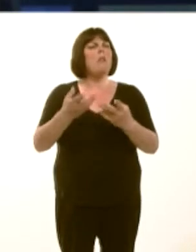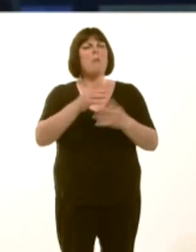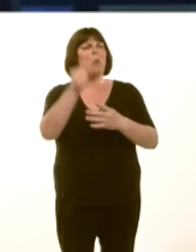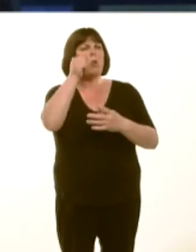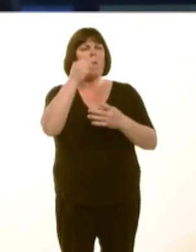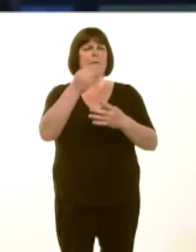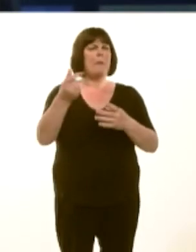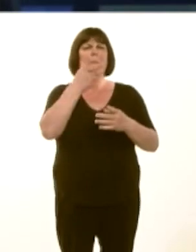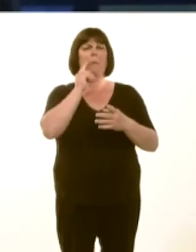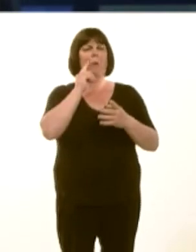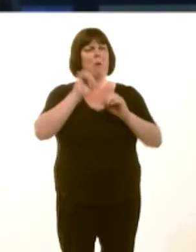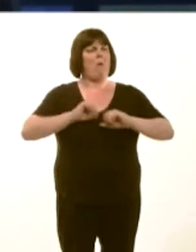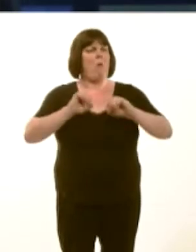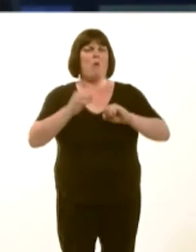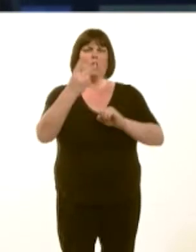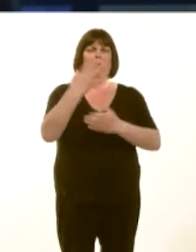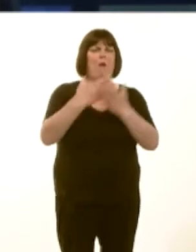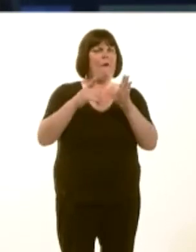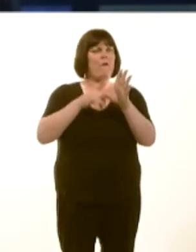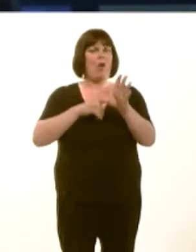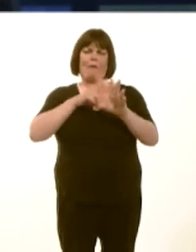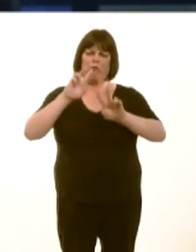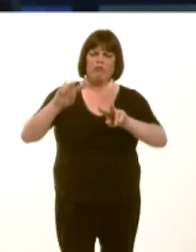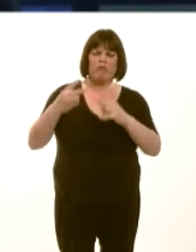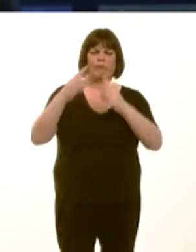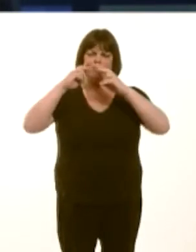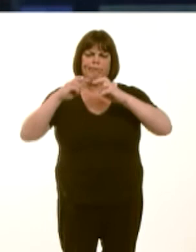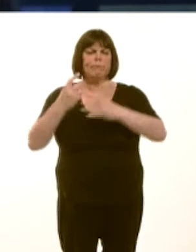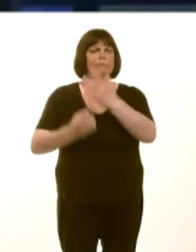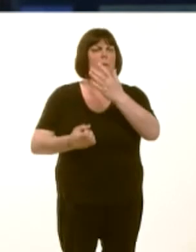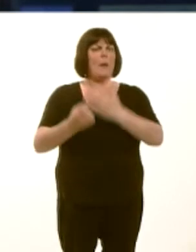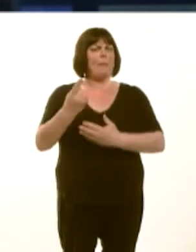two and a half years since the death of an individual, without any resolution being brought.